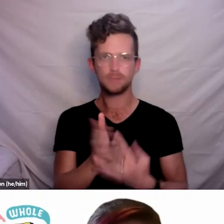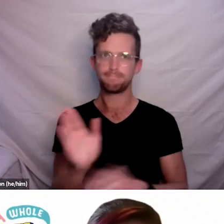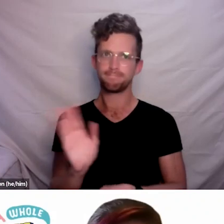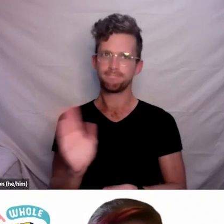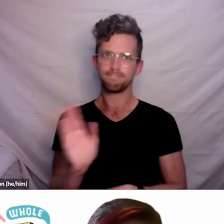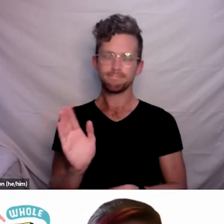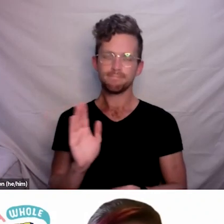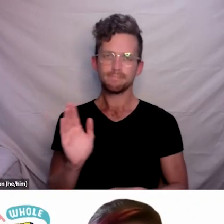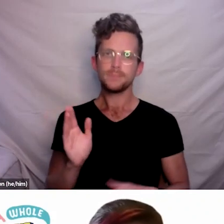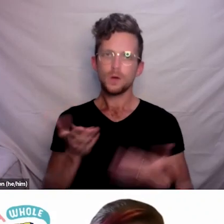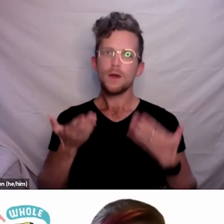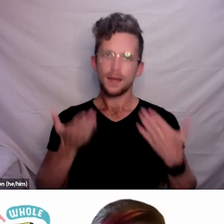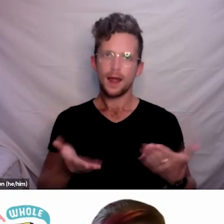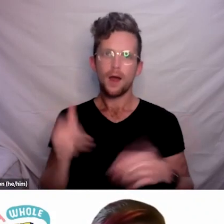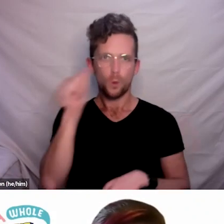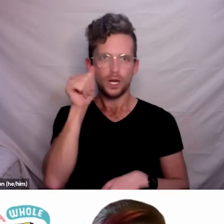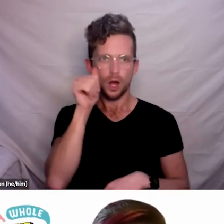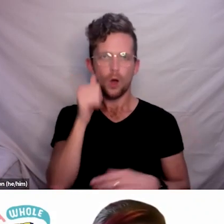but we have certainly been encouraging, influencing, and